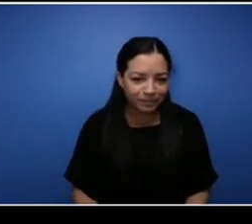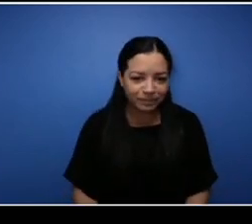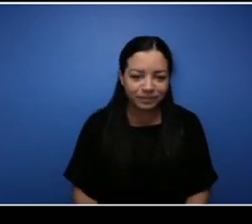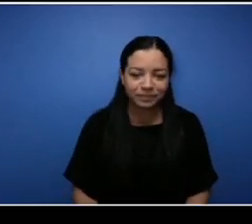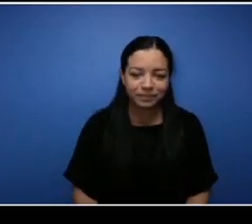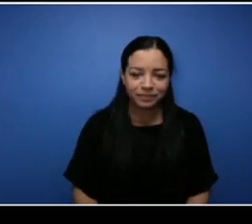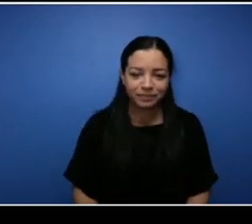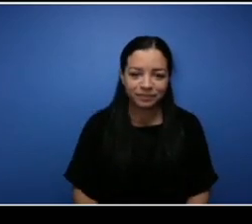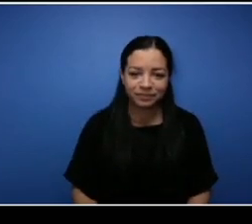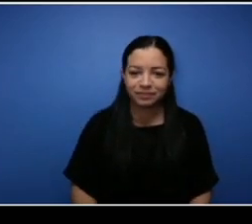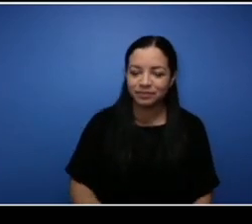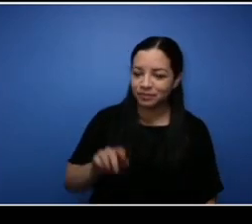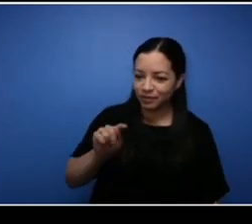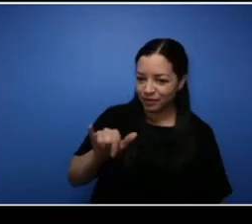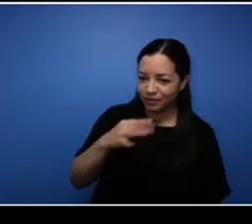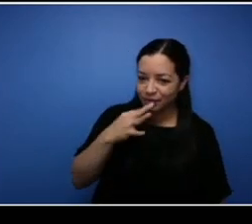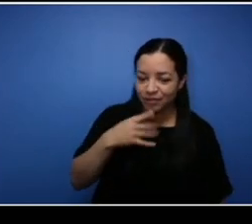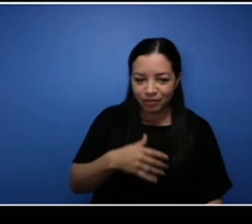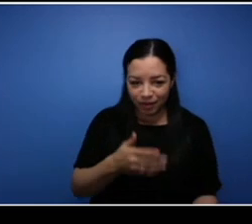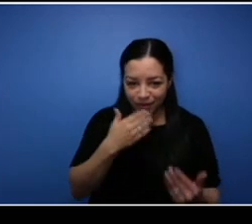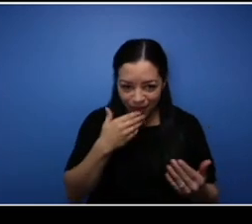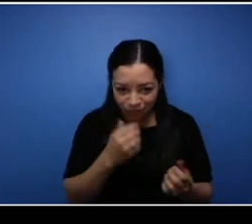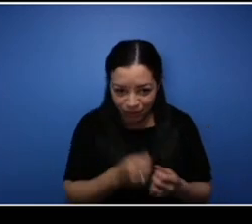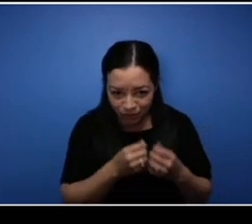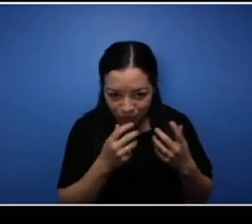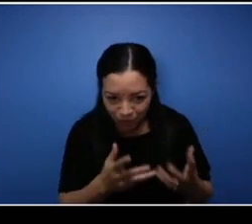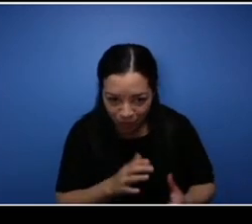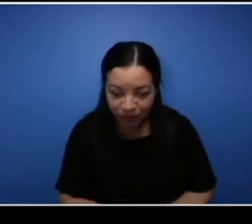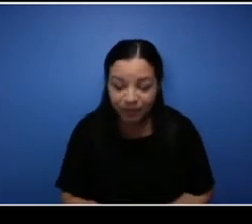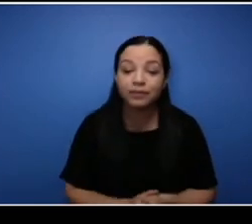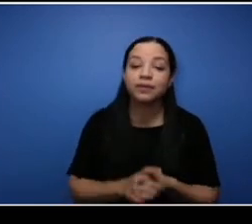Thank you so much, Tia. I'm gonna hand it over to Glenn.